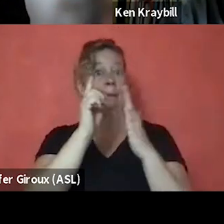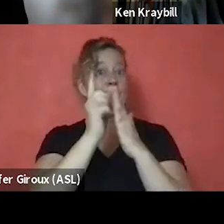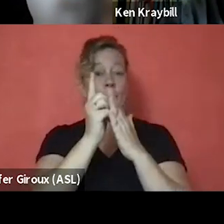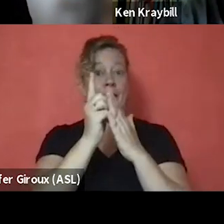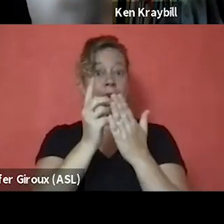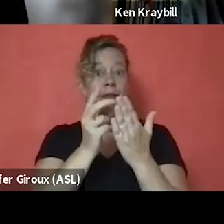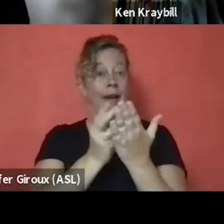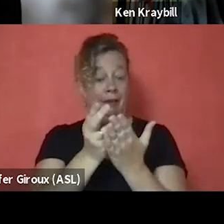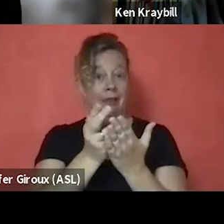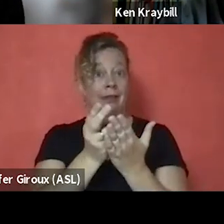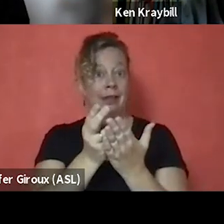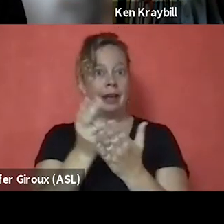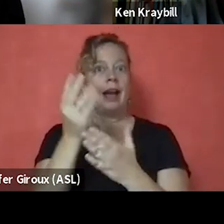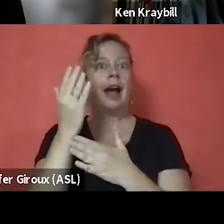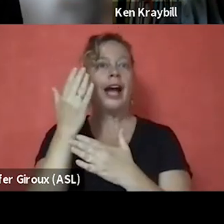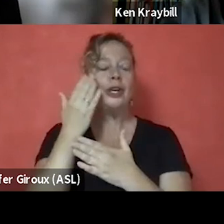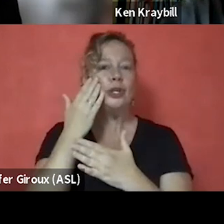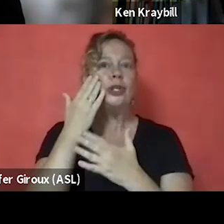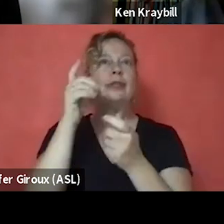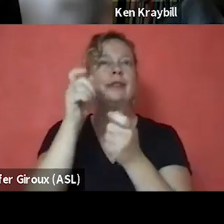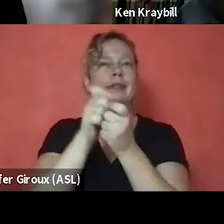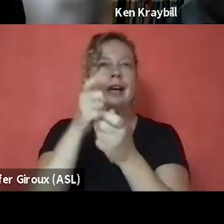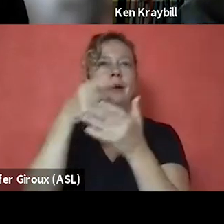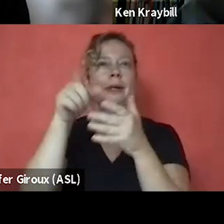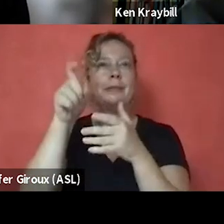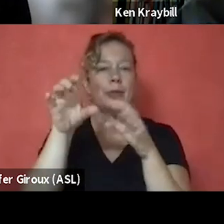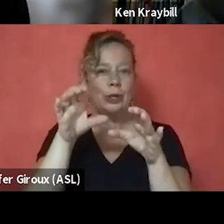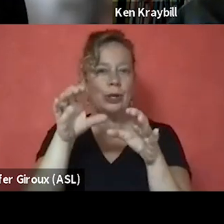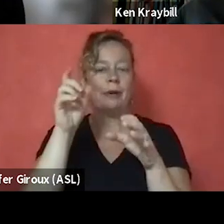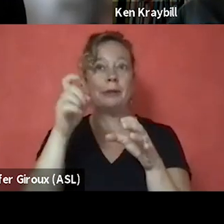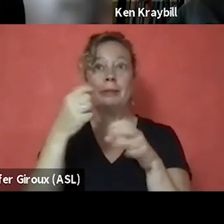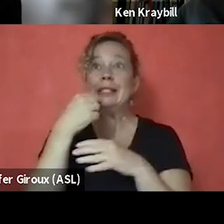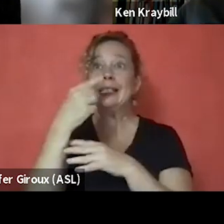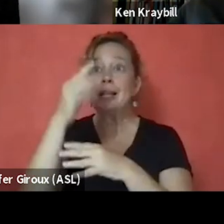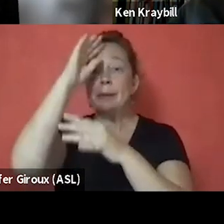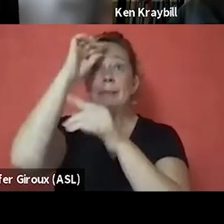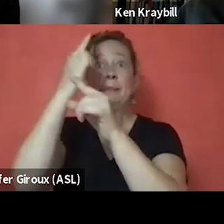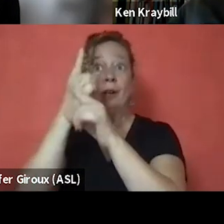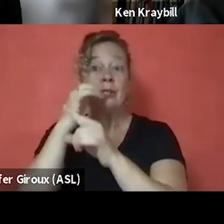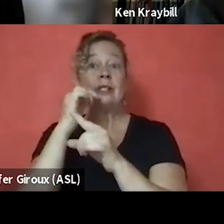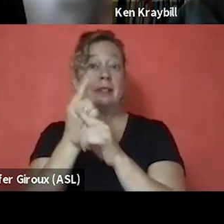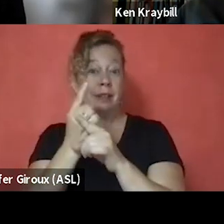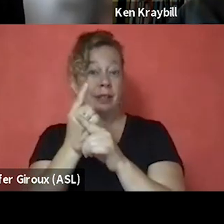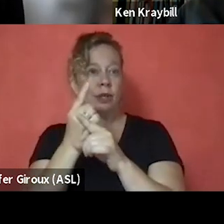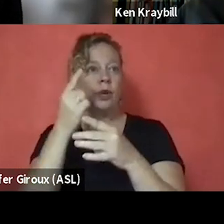I knew what I was supposed to do. I was supposed to be telling my brothers and my sisters what I saw.